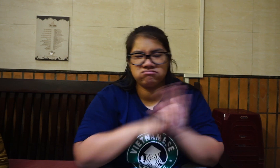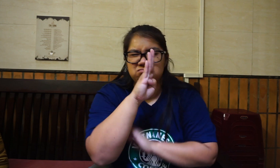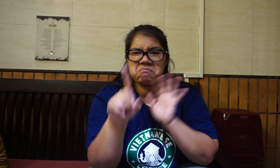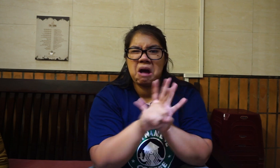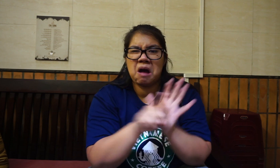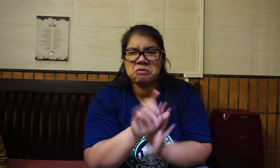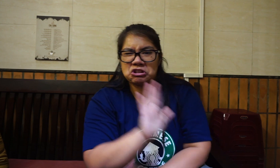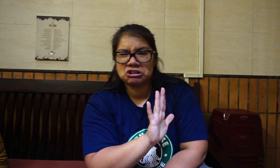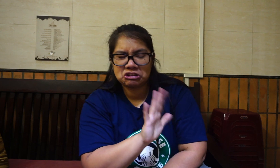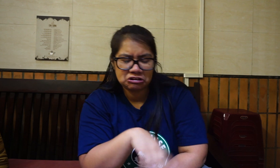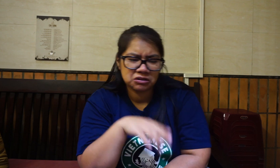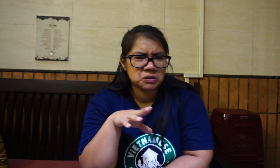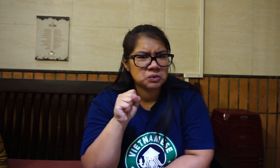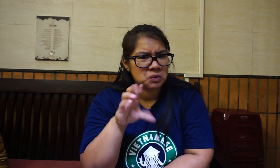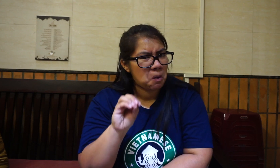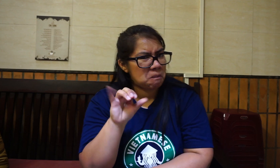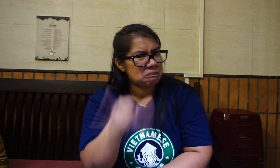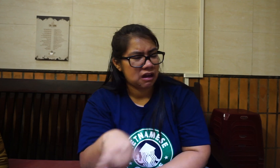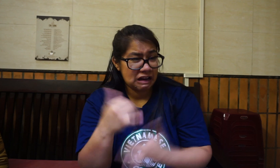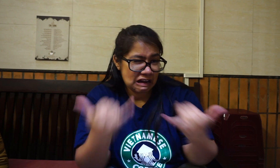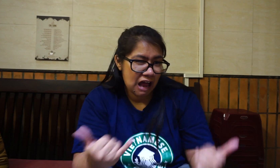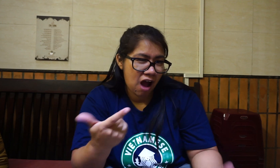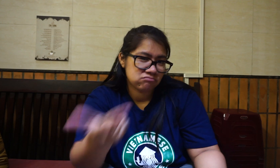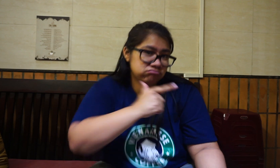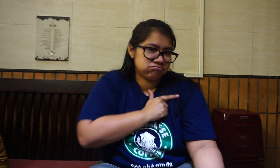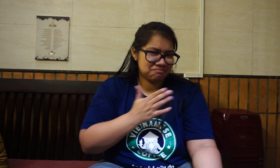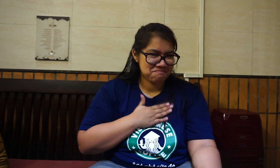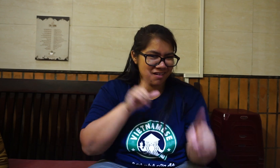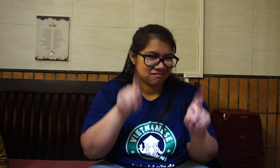So from there, it became really popular So now it's my turn to test it out